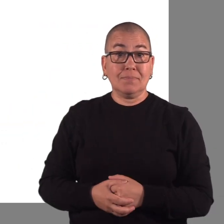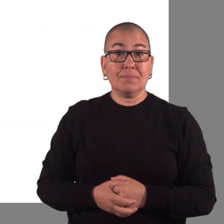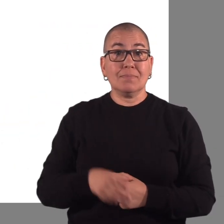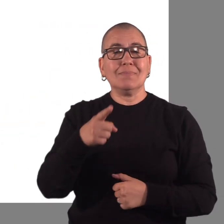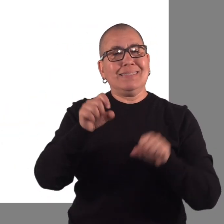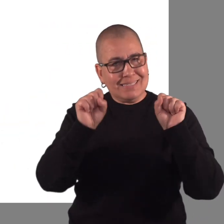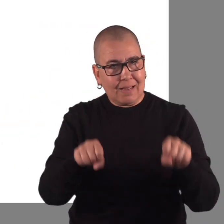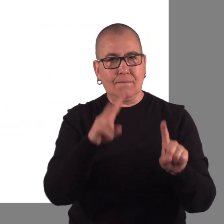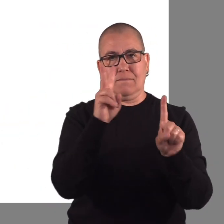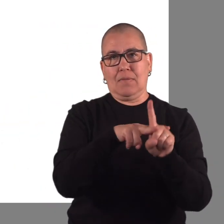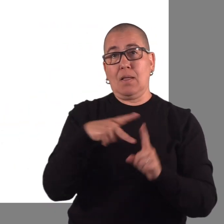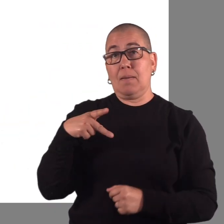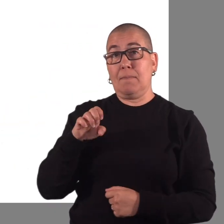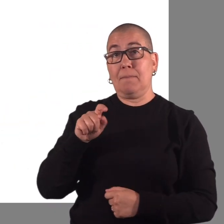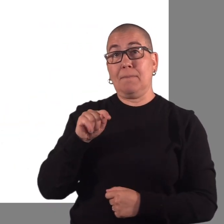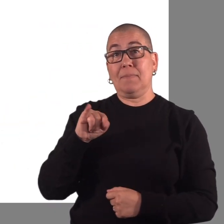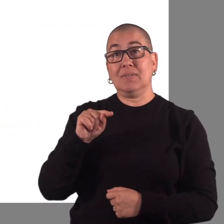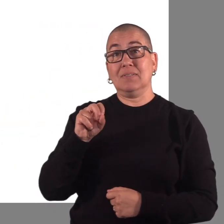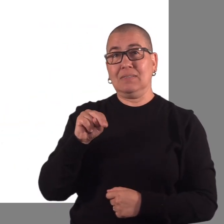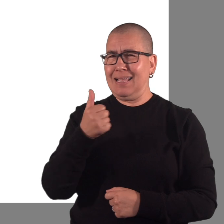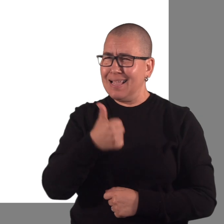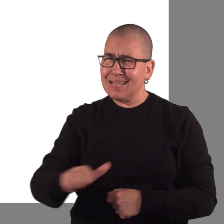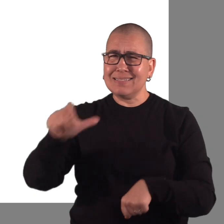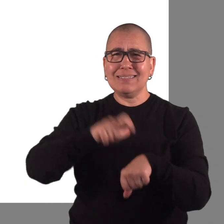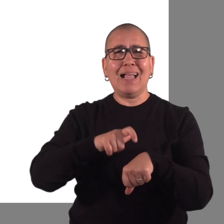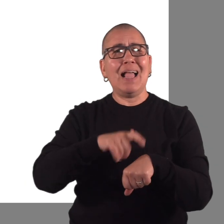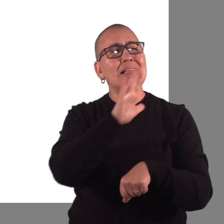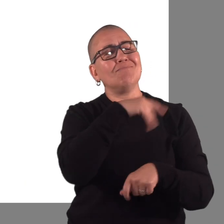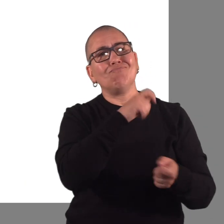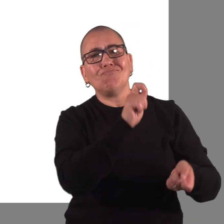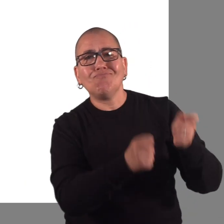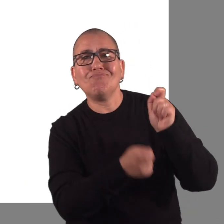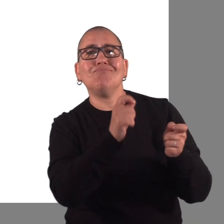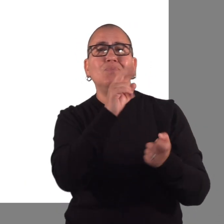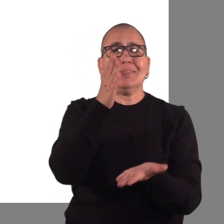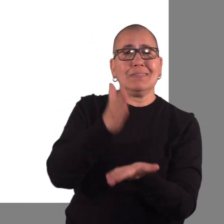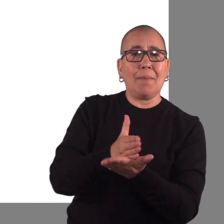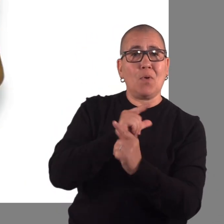You can file a petition to change or end guardianship at any time.